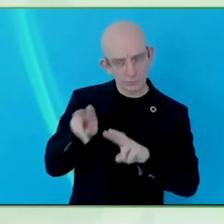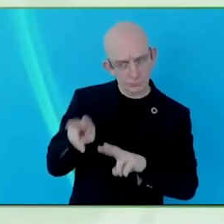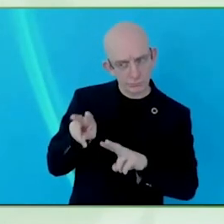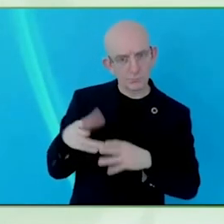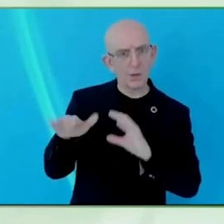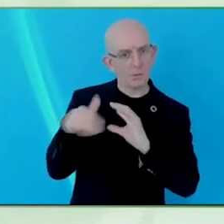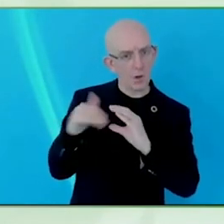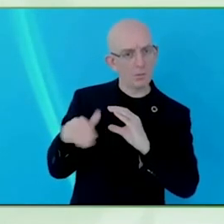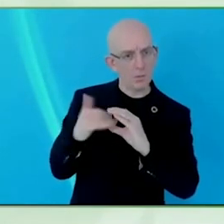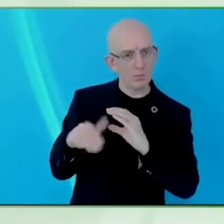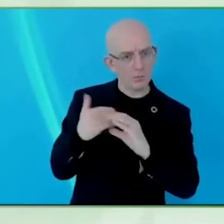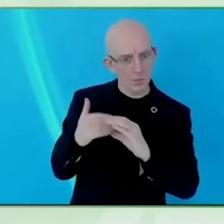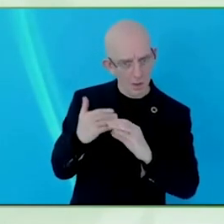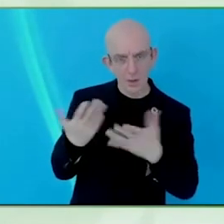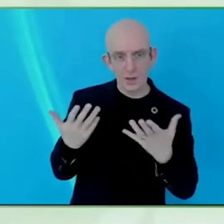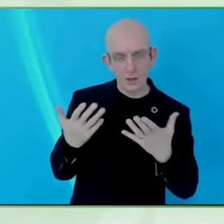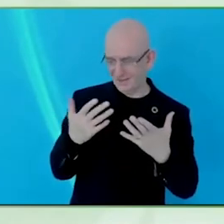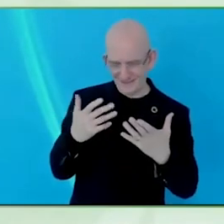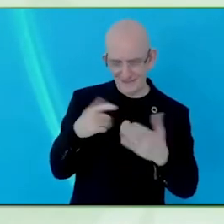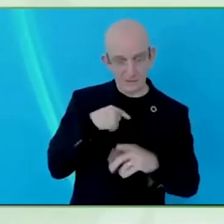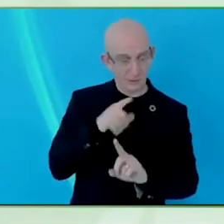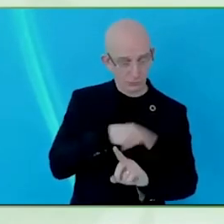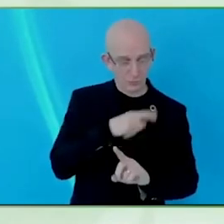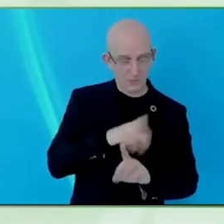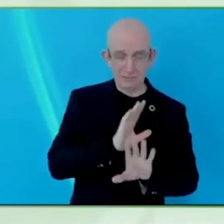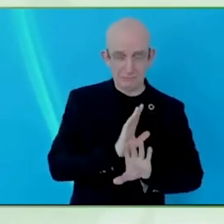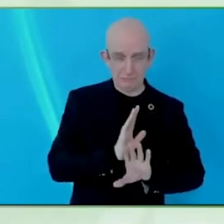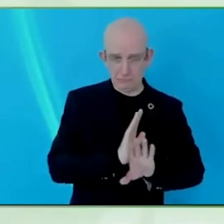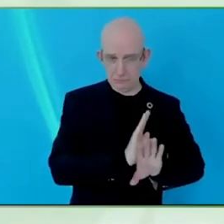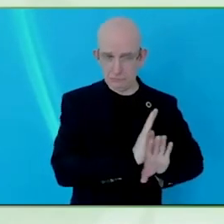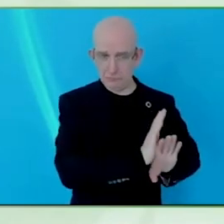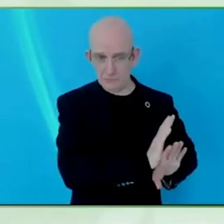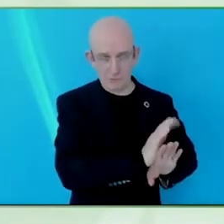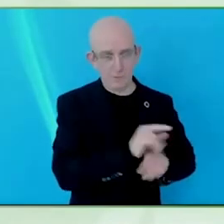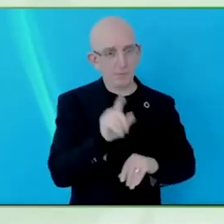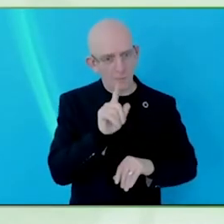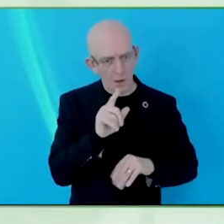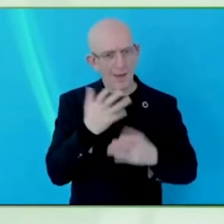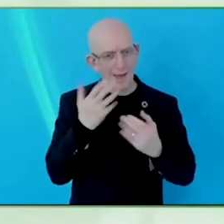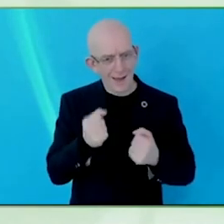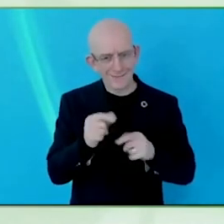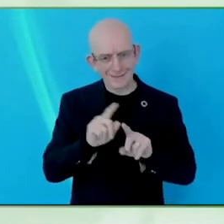testers, it will be released to one part and we will start with the US